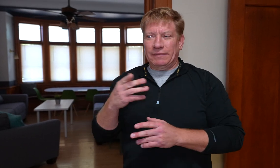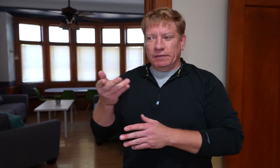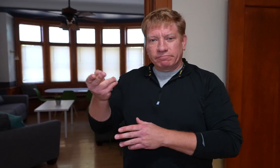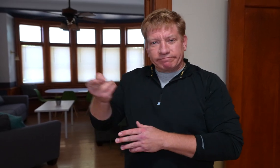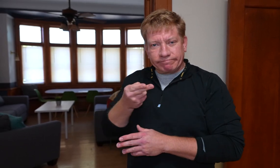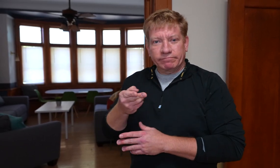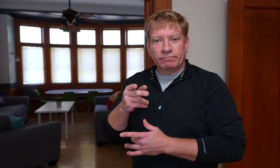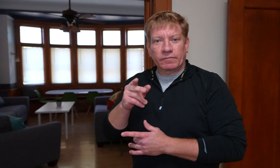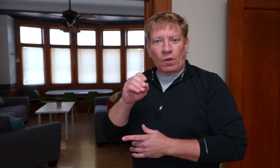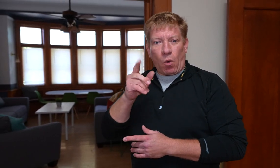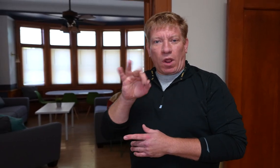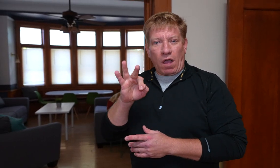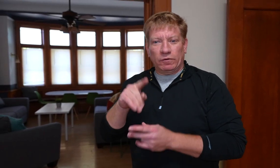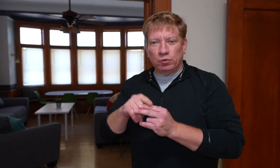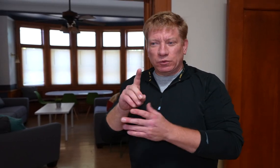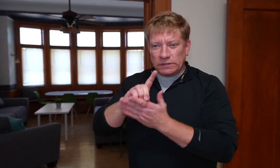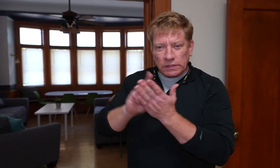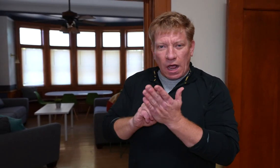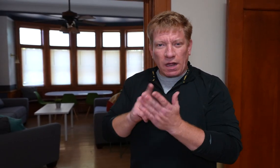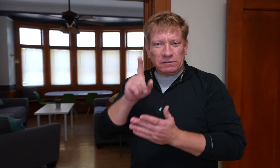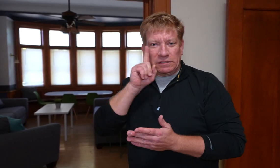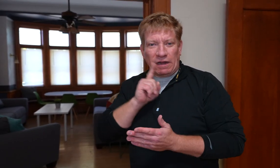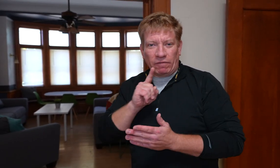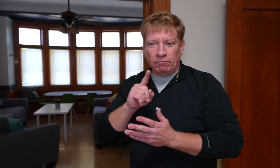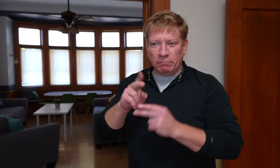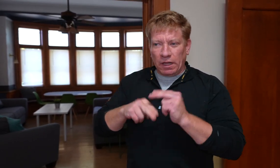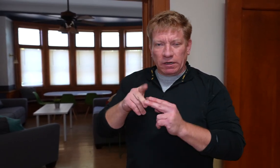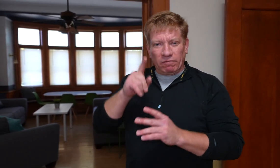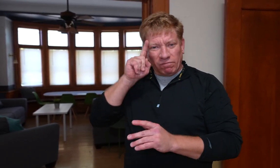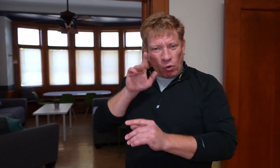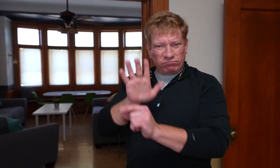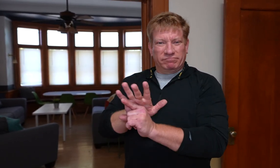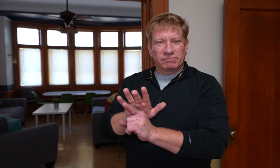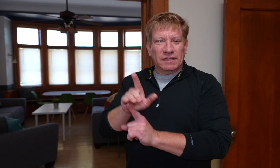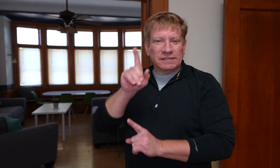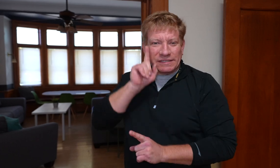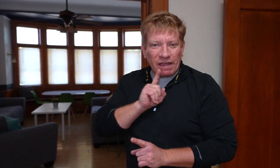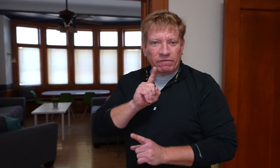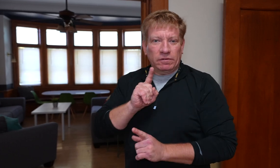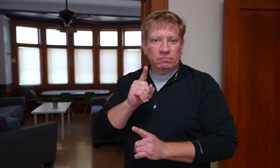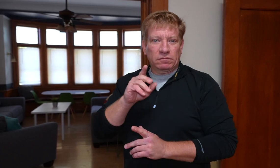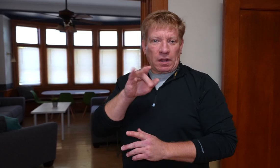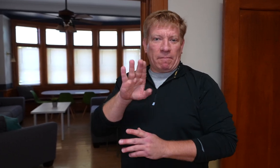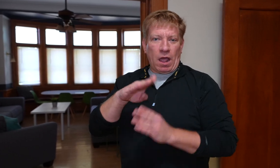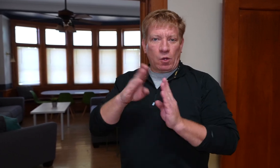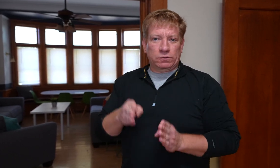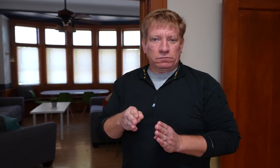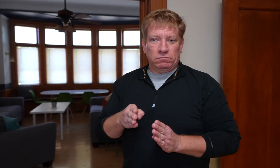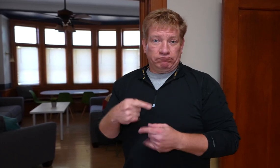She hired Olaf to design a building specifically for Deaf people as a Deaf club house,